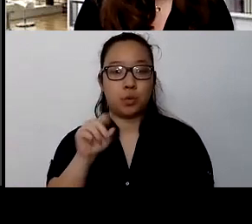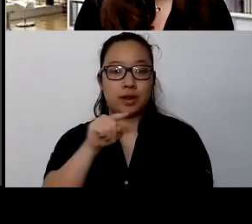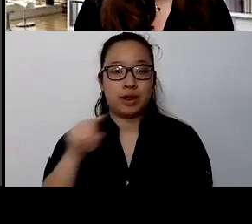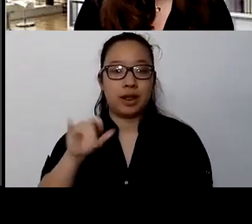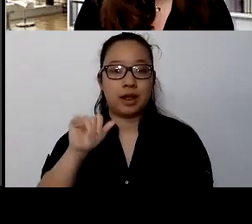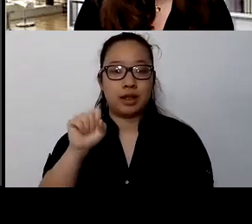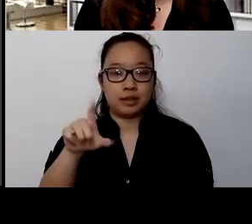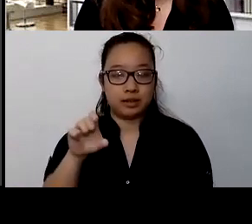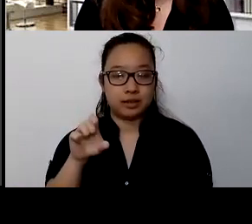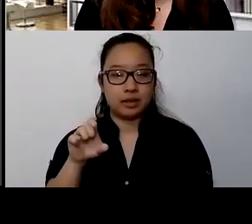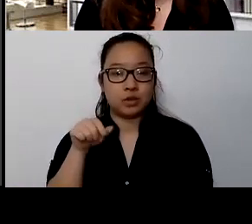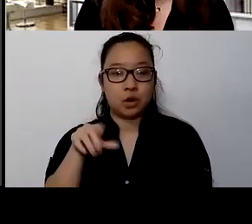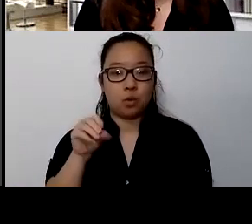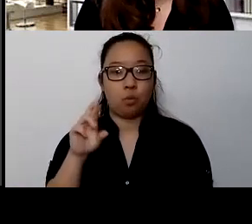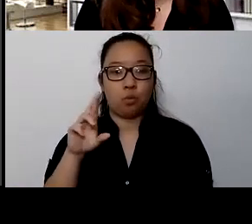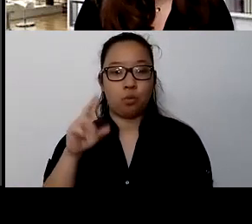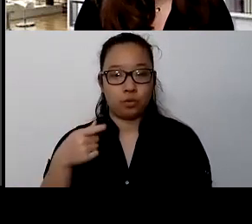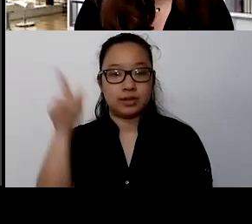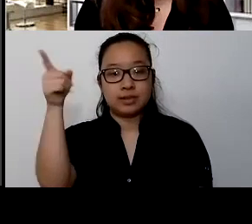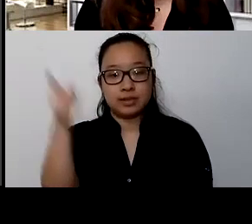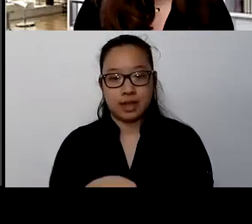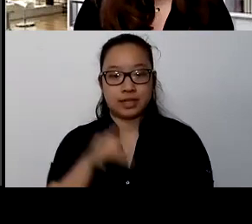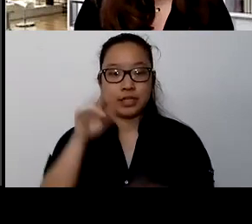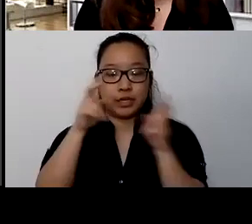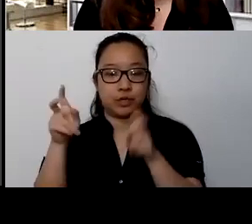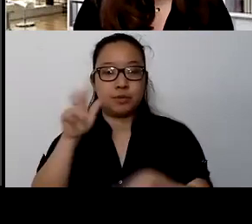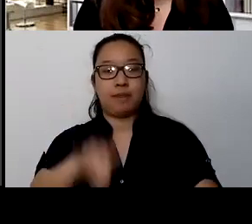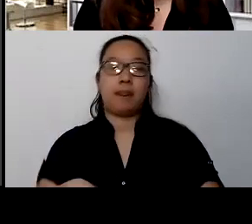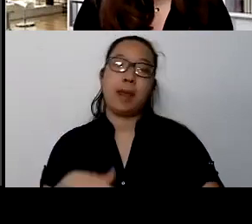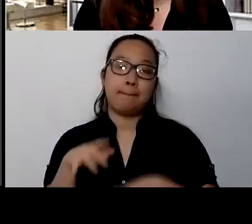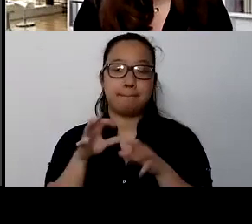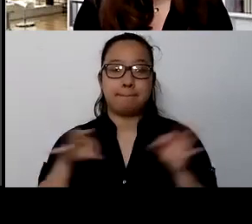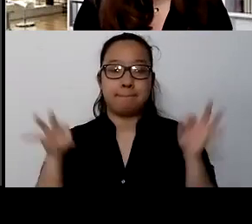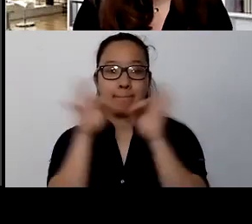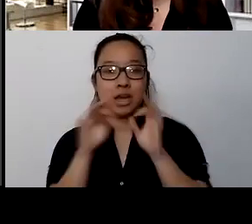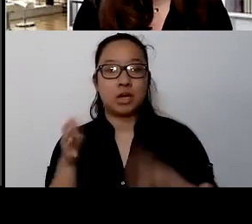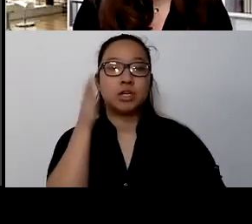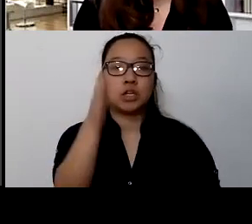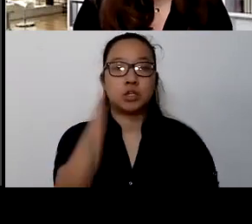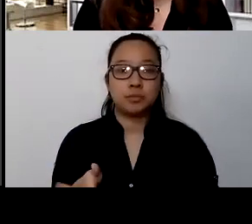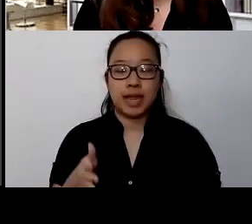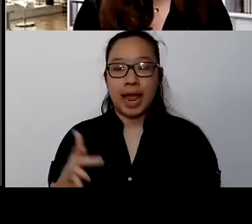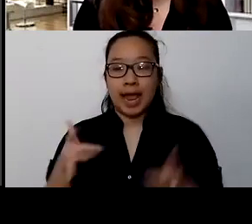Our next event coming up is called Recognizing Anxiety and Depression in Kids, and it will take place on Saturday,